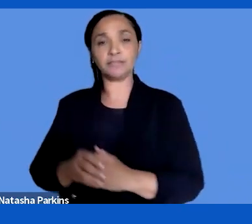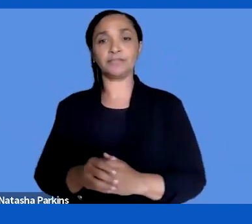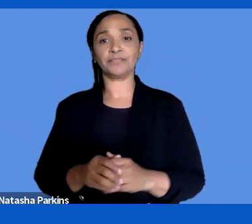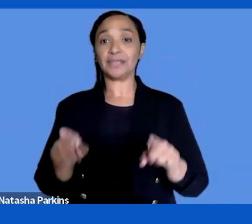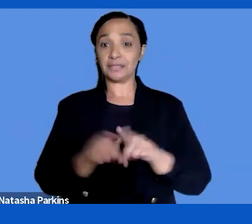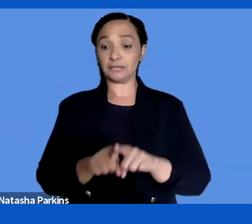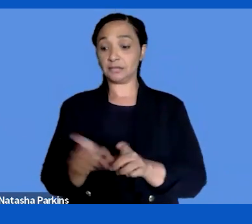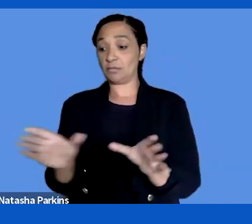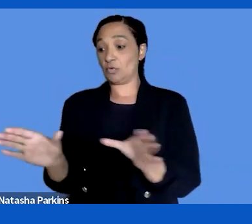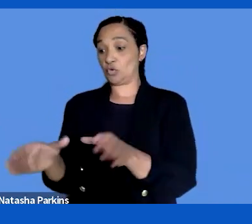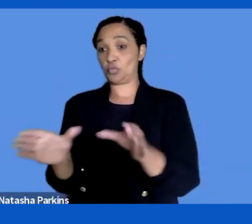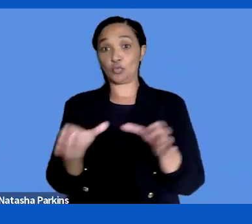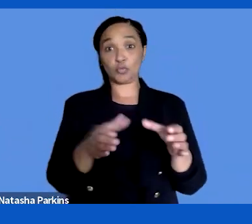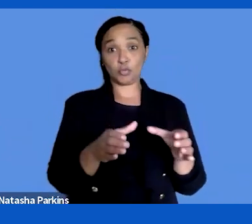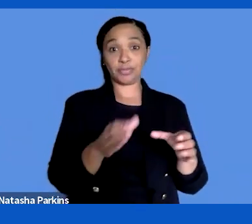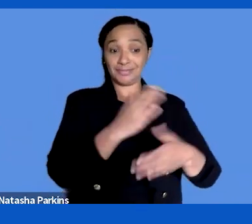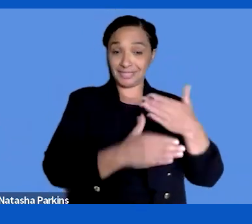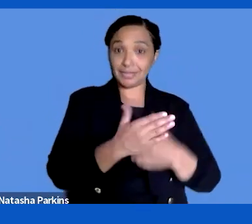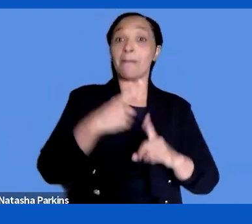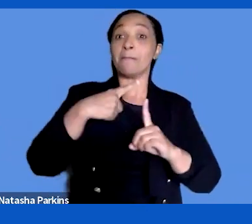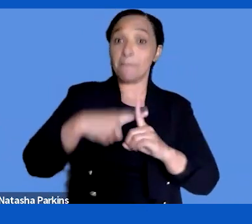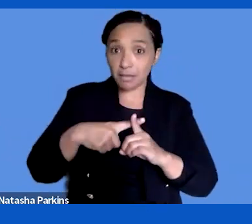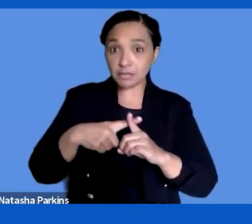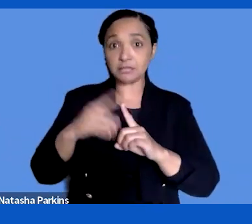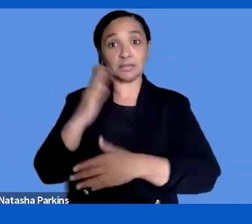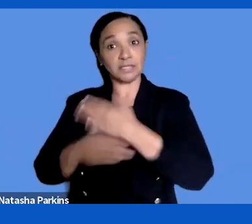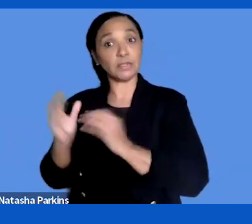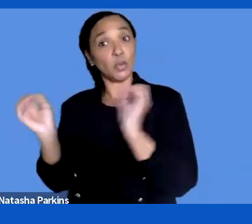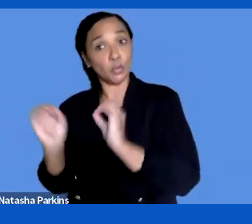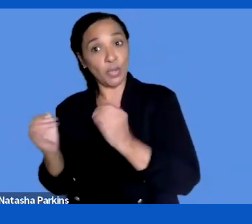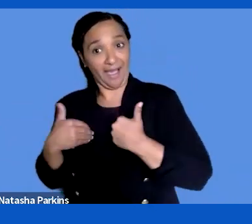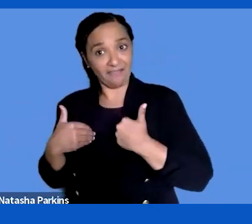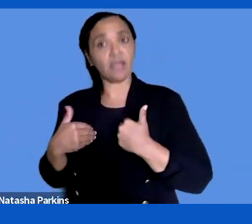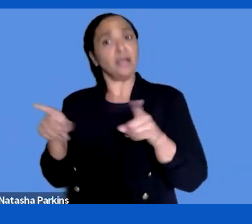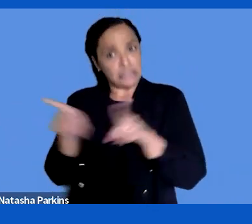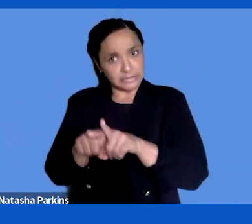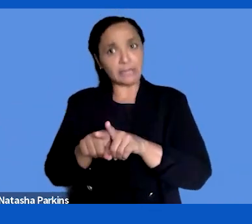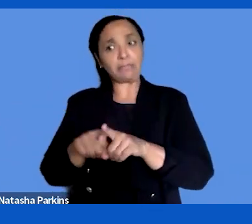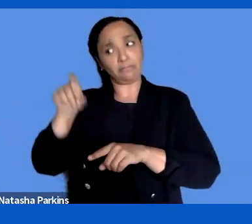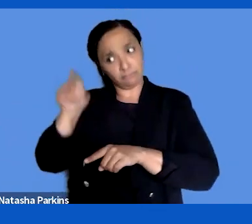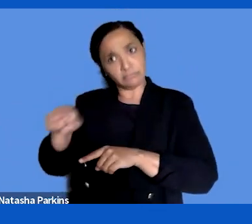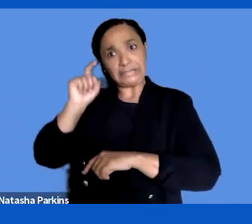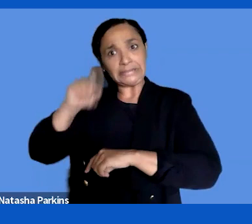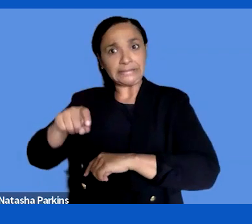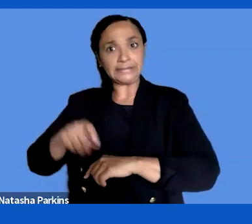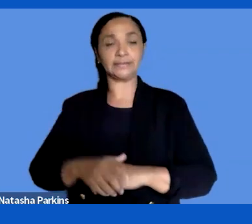without disabilities that is still needed. >> SUSANNA LAURIN: Thank you very much.